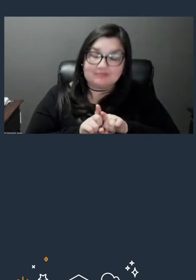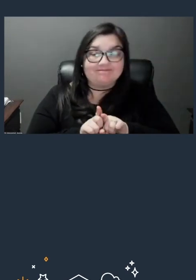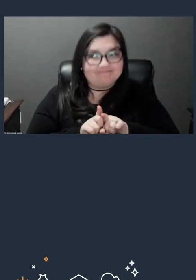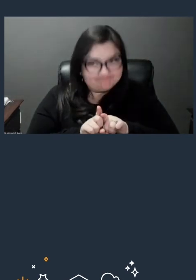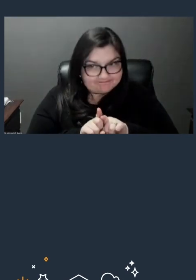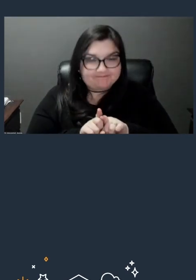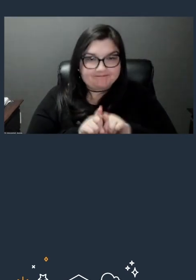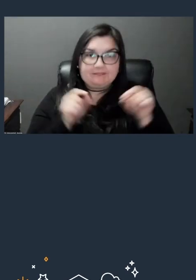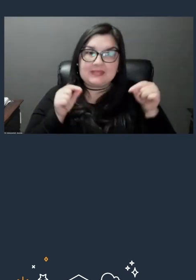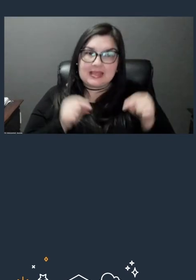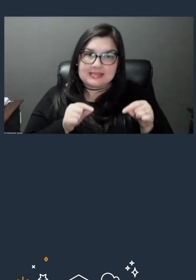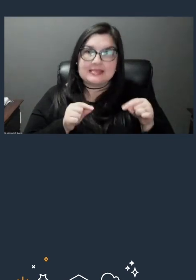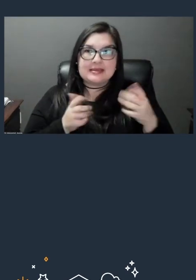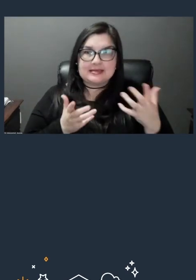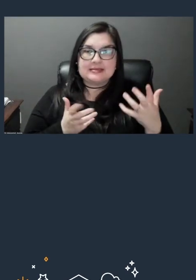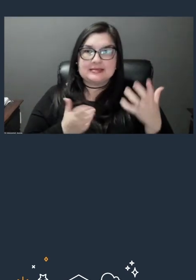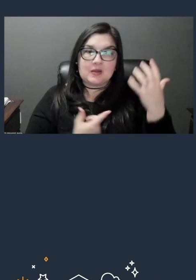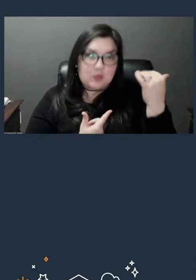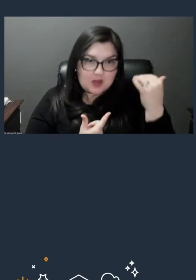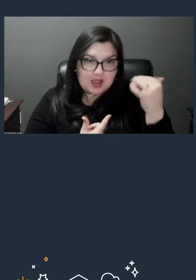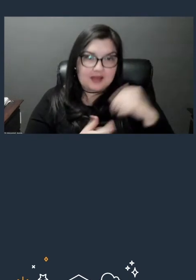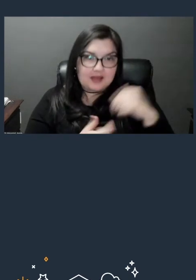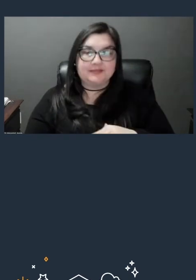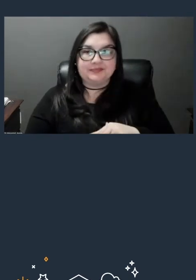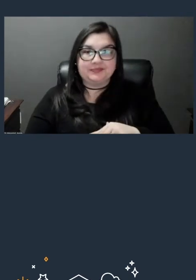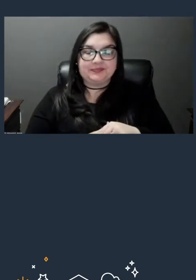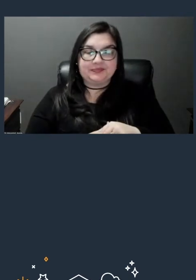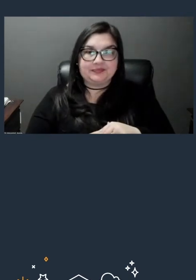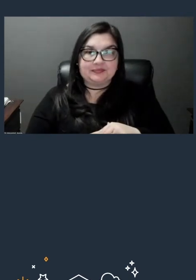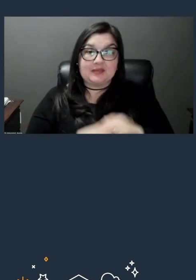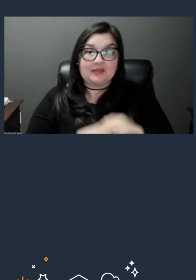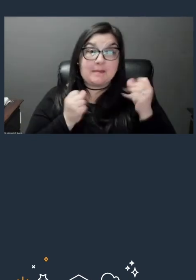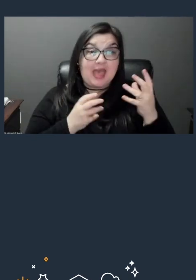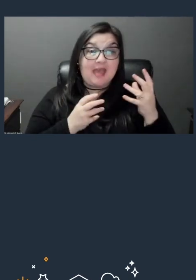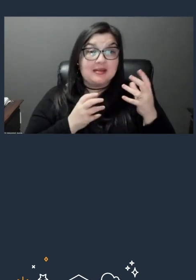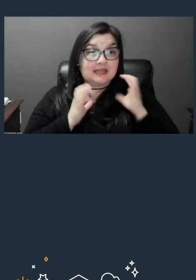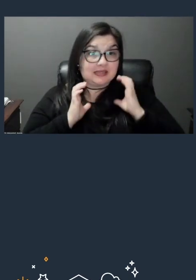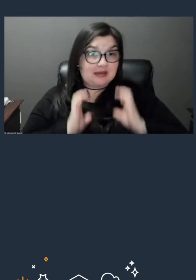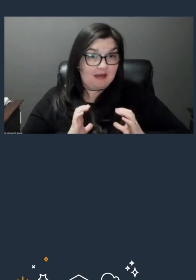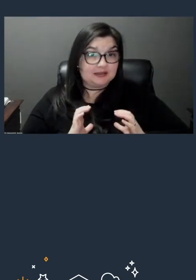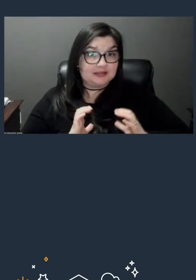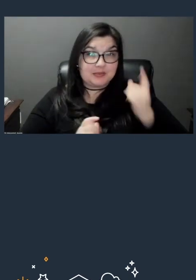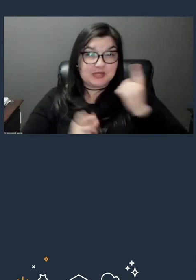to some of the questions our customers ask us about how we can help them.